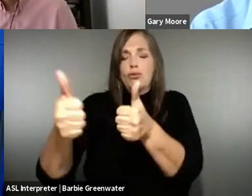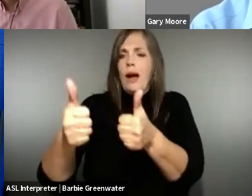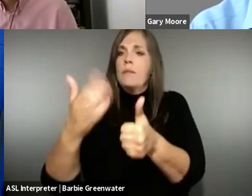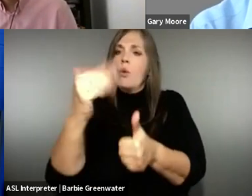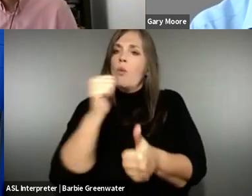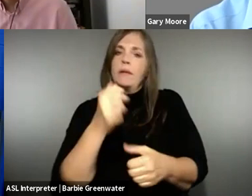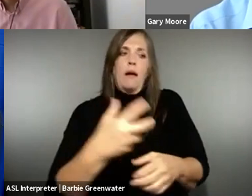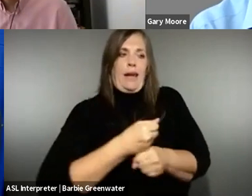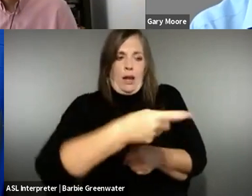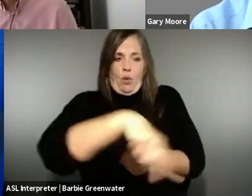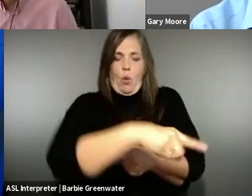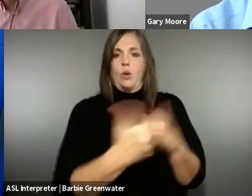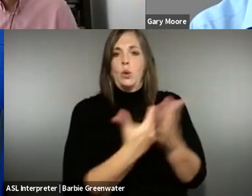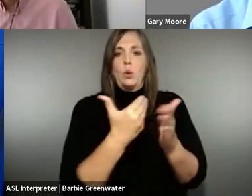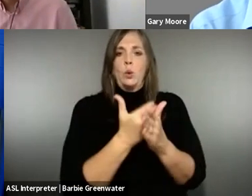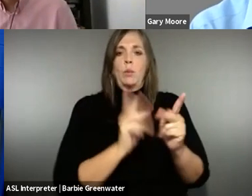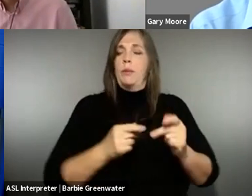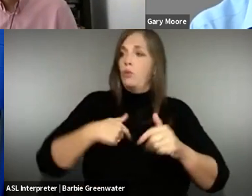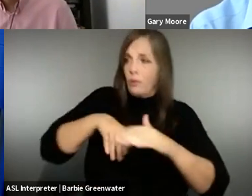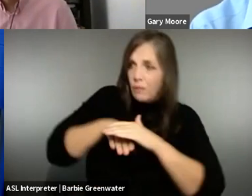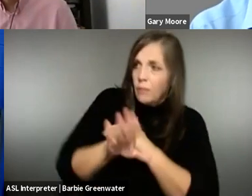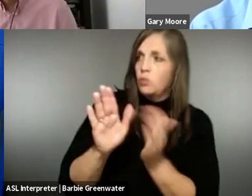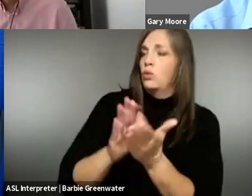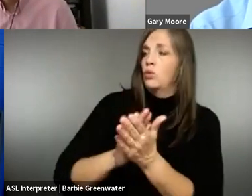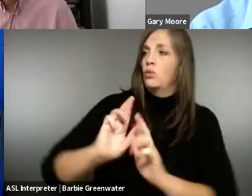one thing. Catching that new generation who are going to be